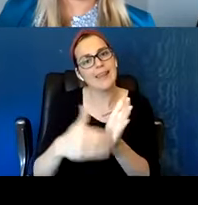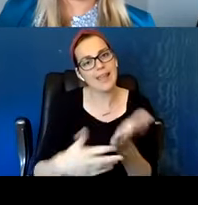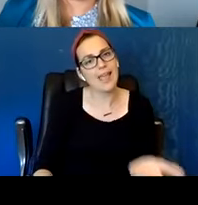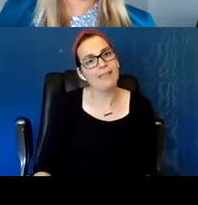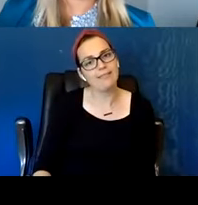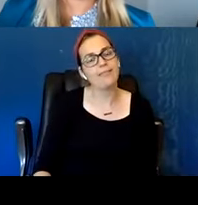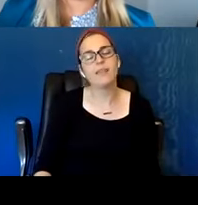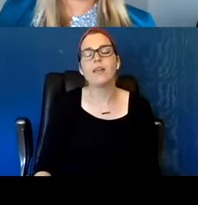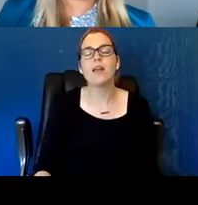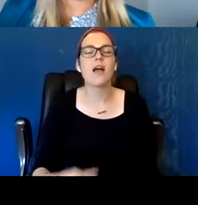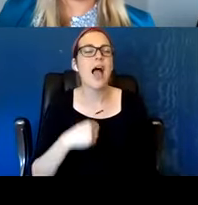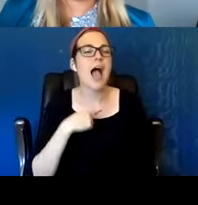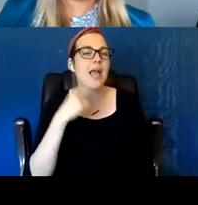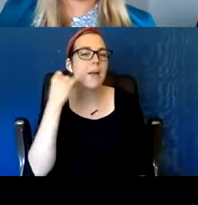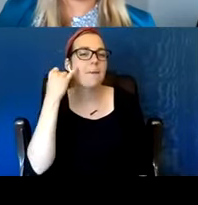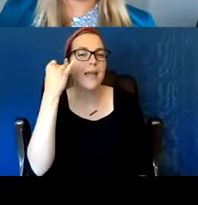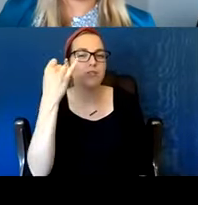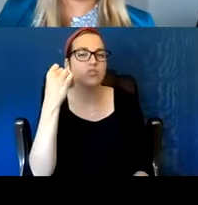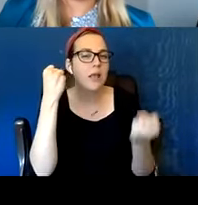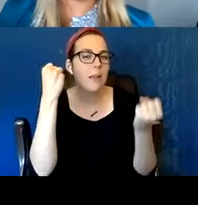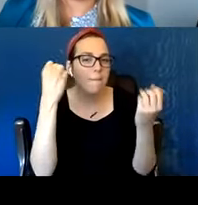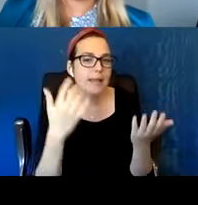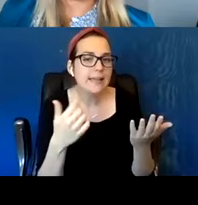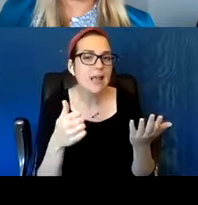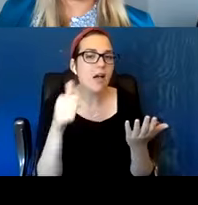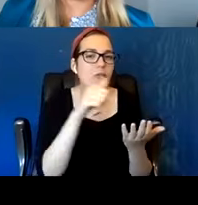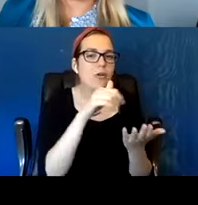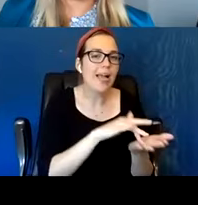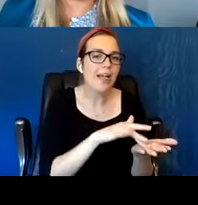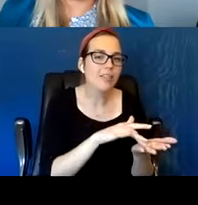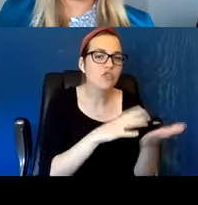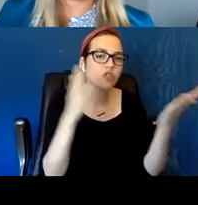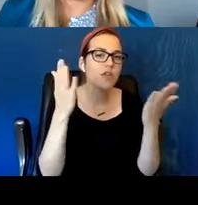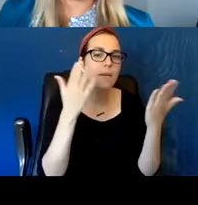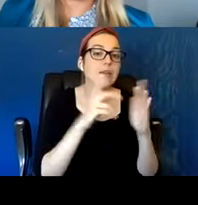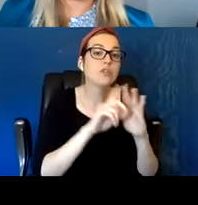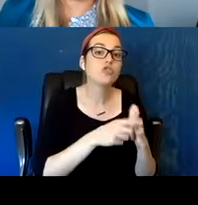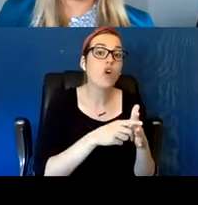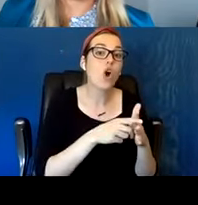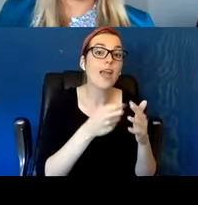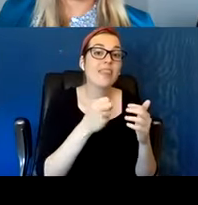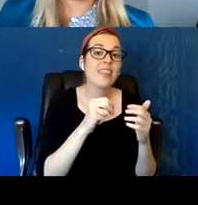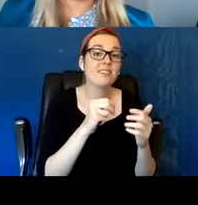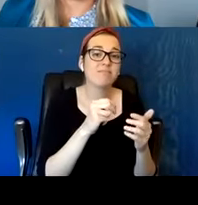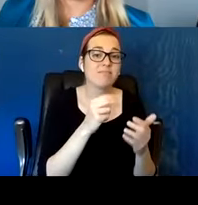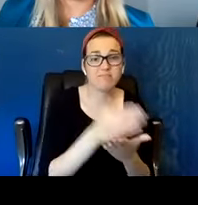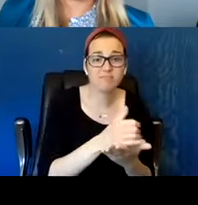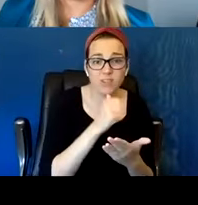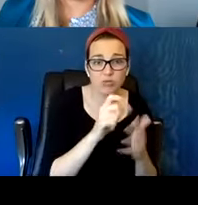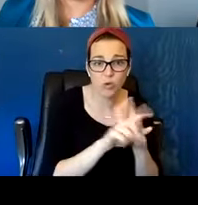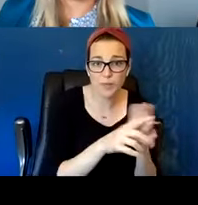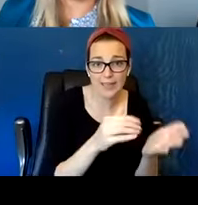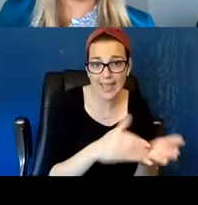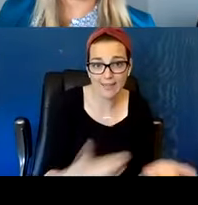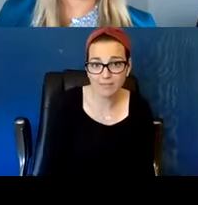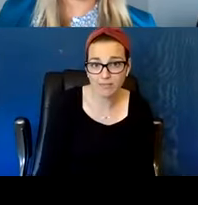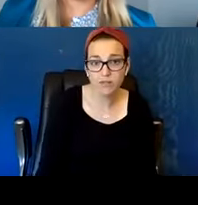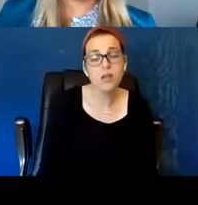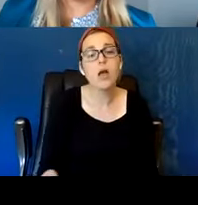that came out there and I couldn't keep track of them. But these guys because I was there every week on Wednesday,